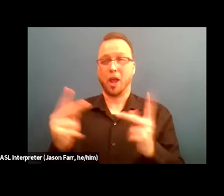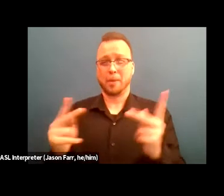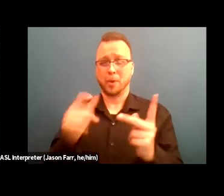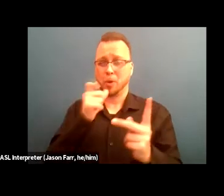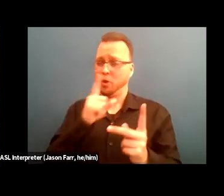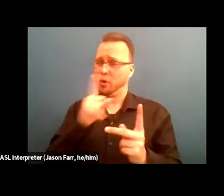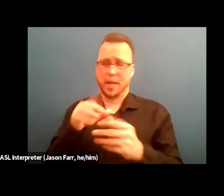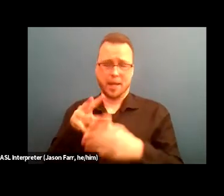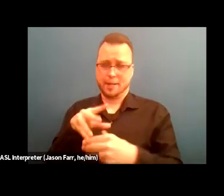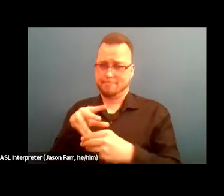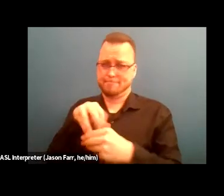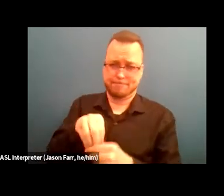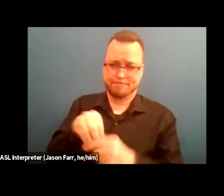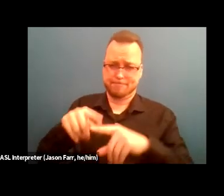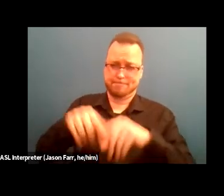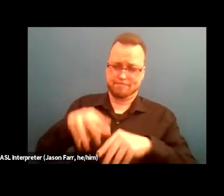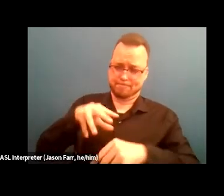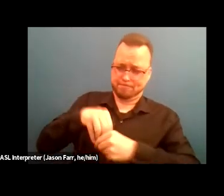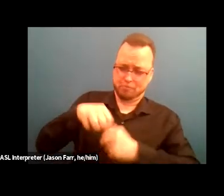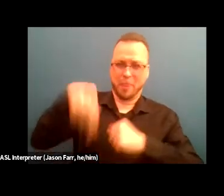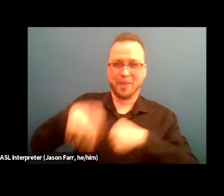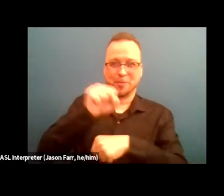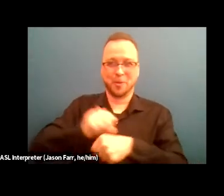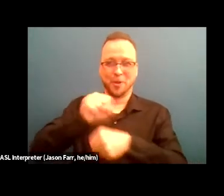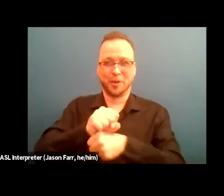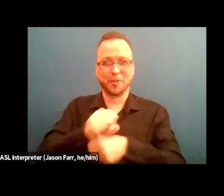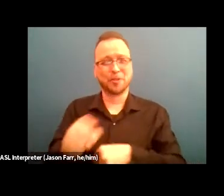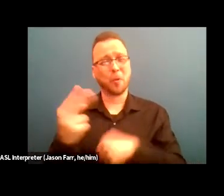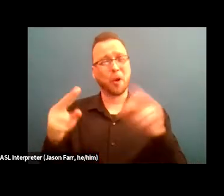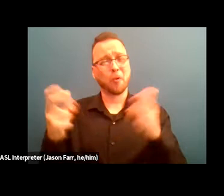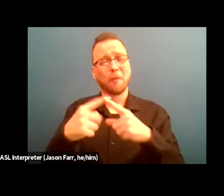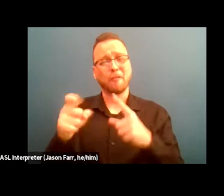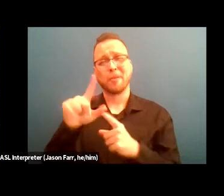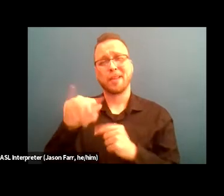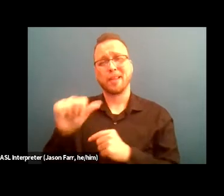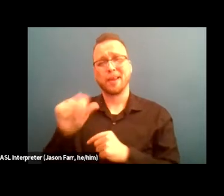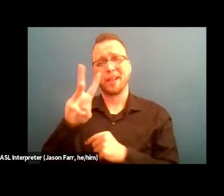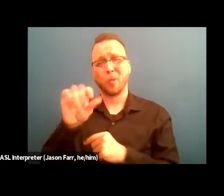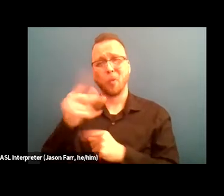So I'd like to first kinda share this quote from Lila Watson, just that reminds us of how interconnected we are